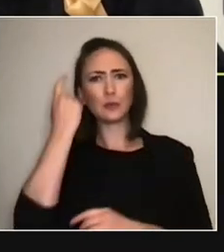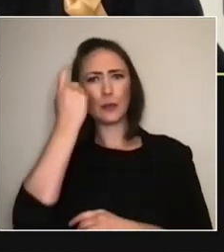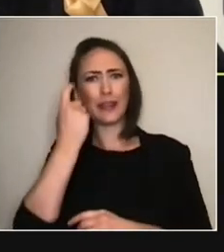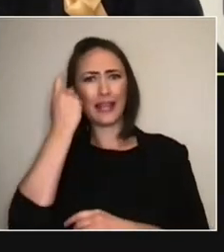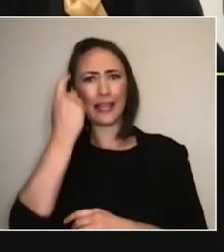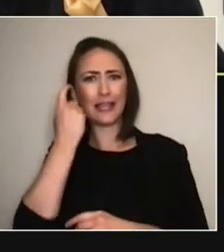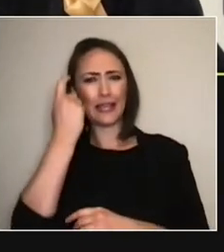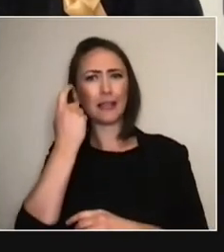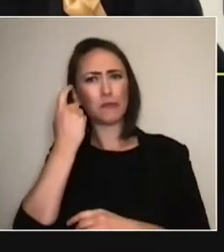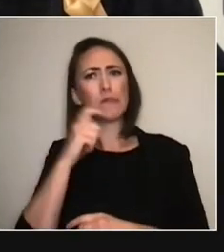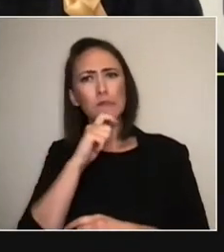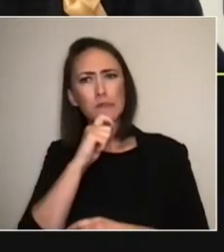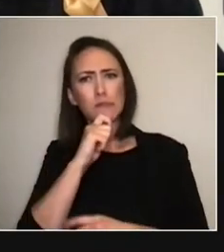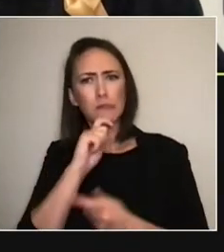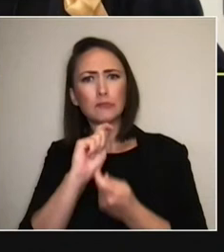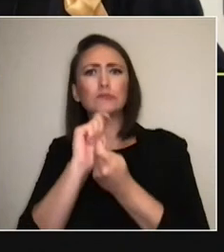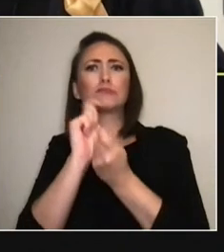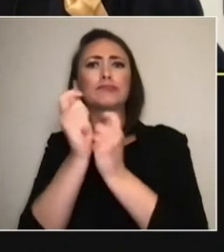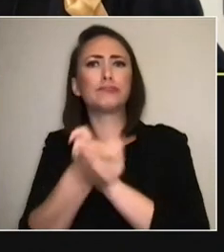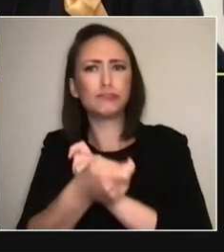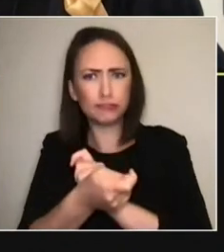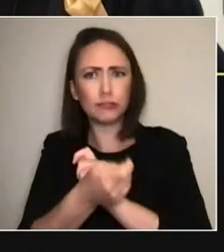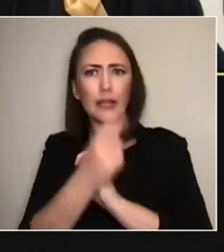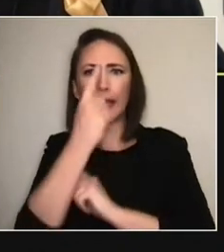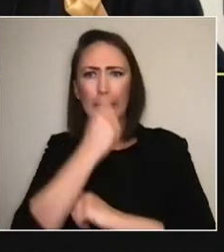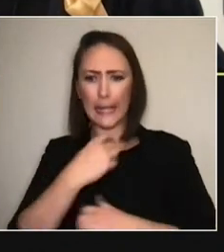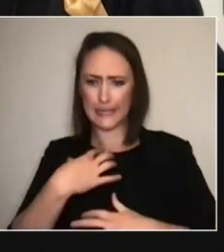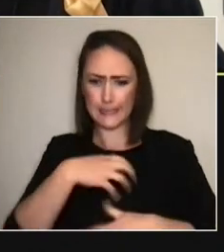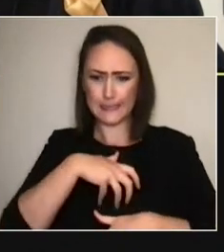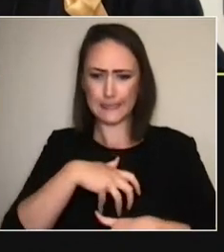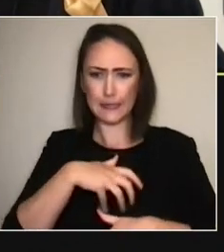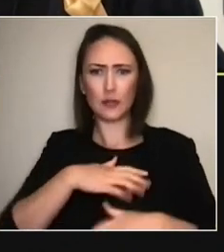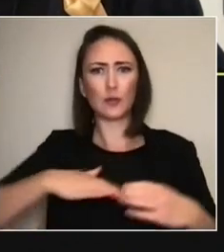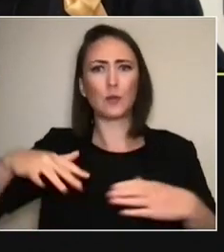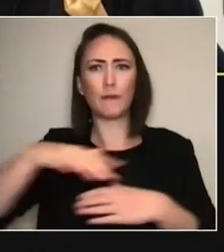Because I think those are... For some artists and practitioners,